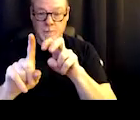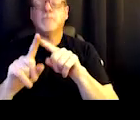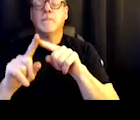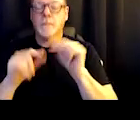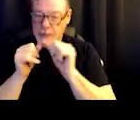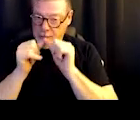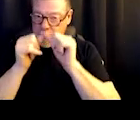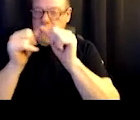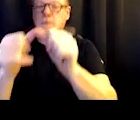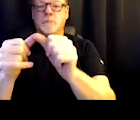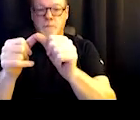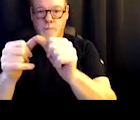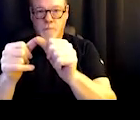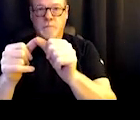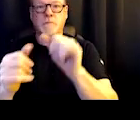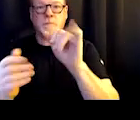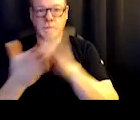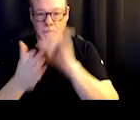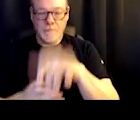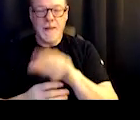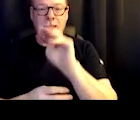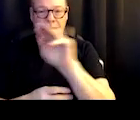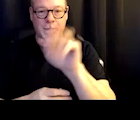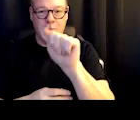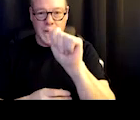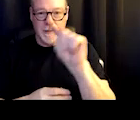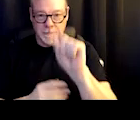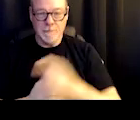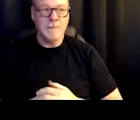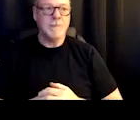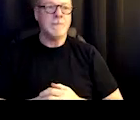are able to continue on that MAT medication.